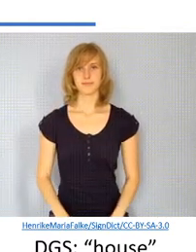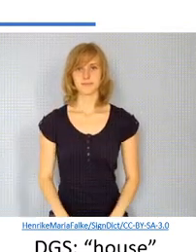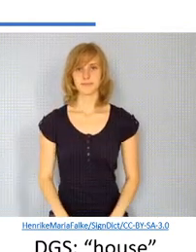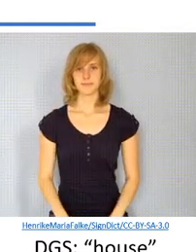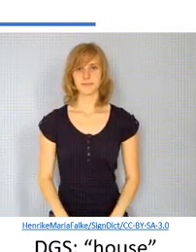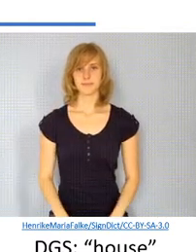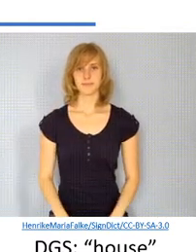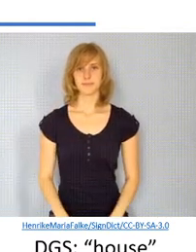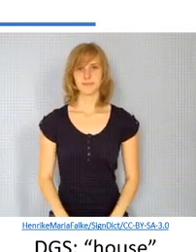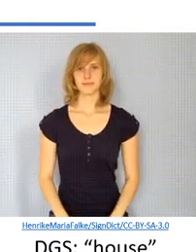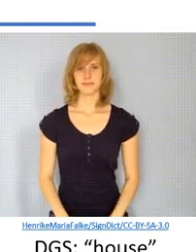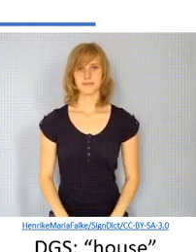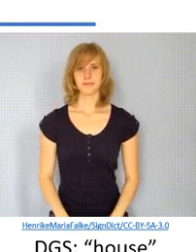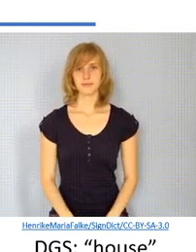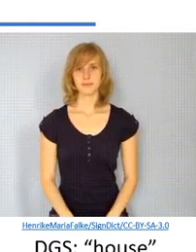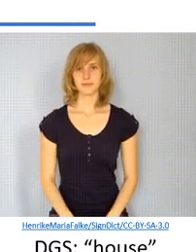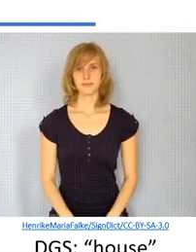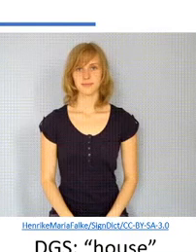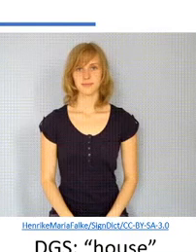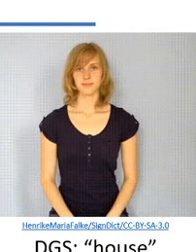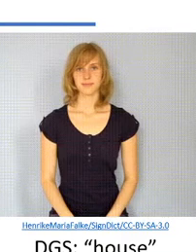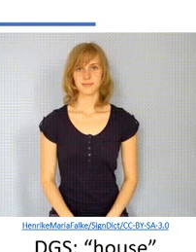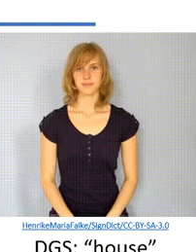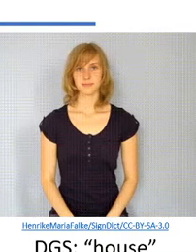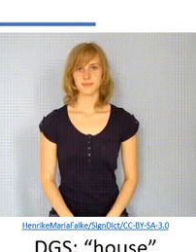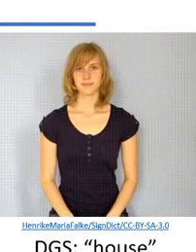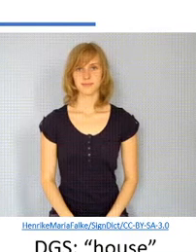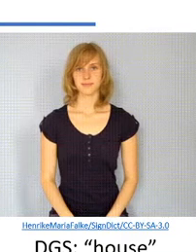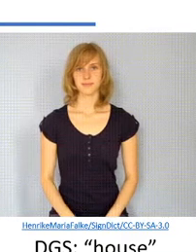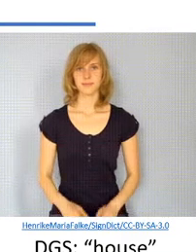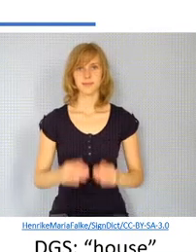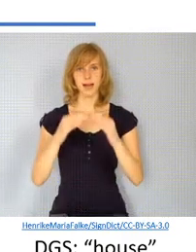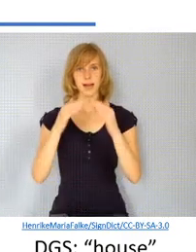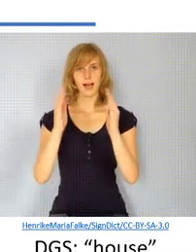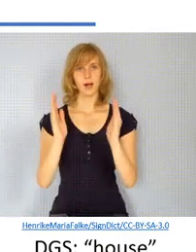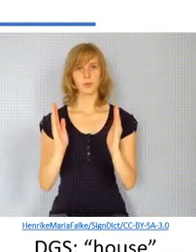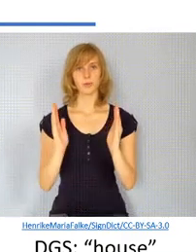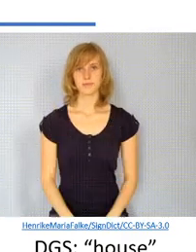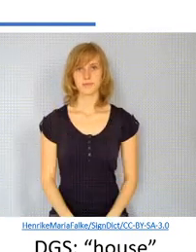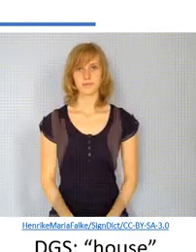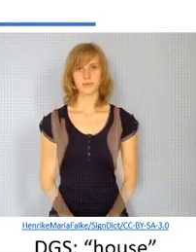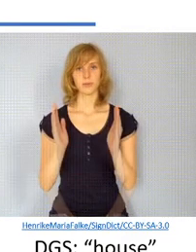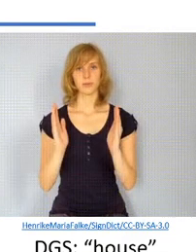but that's not part of the sign but the system does include uh details